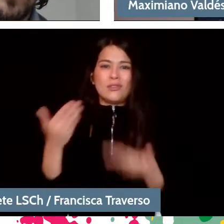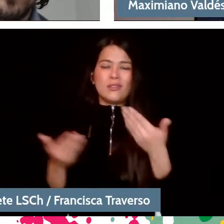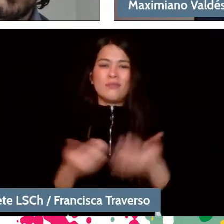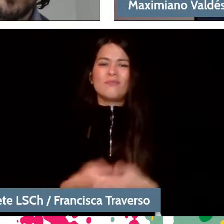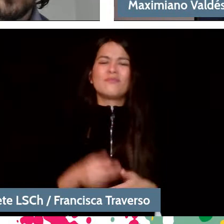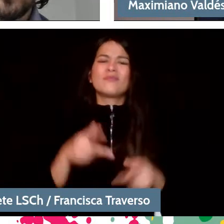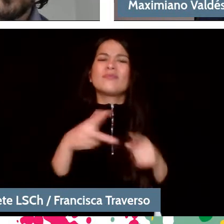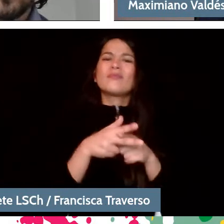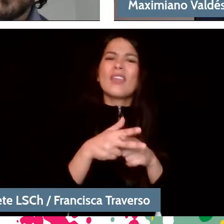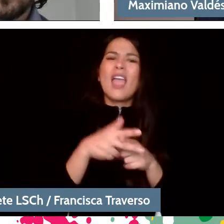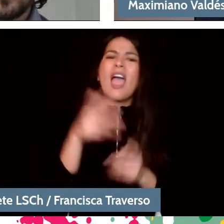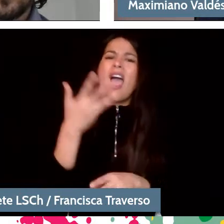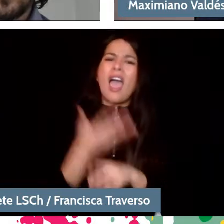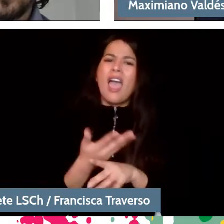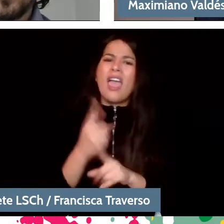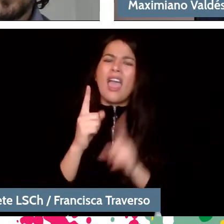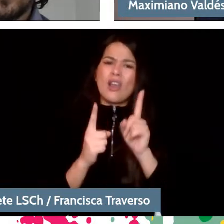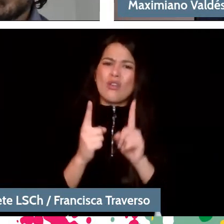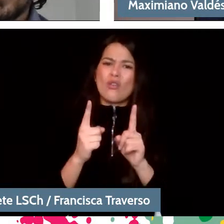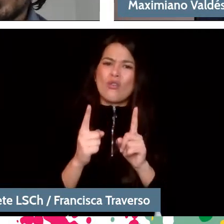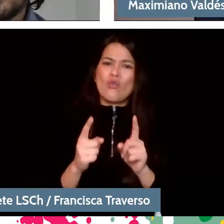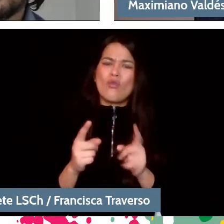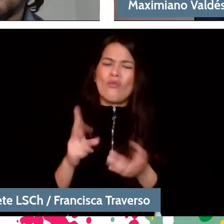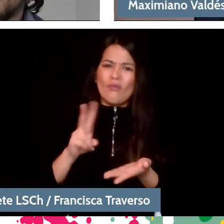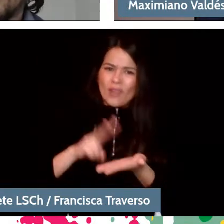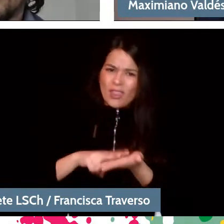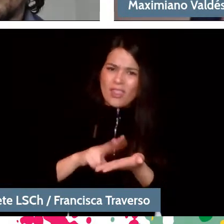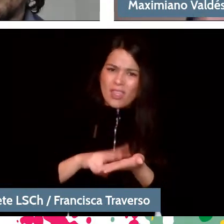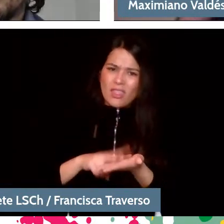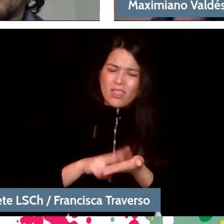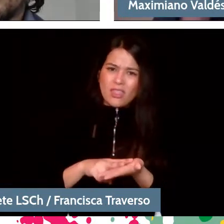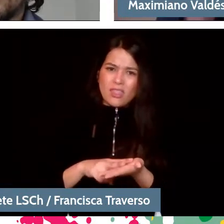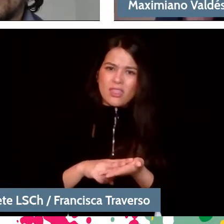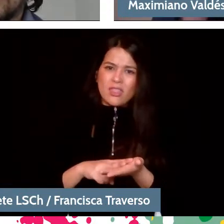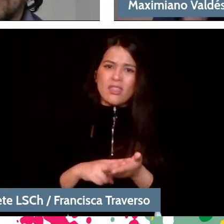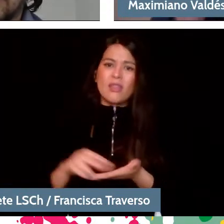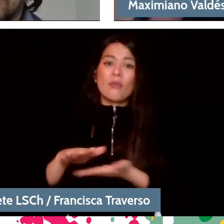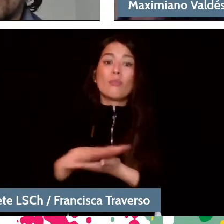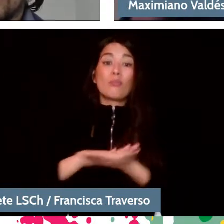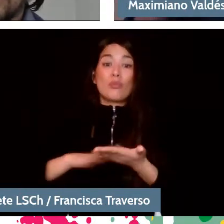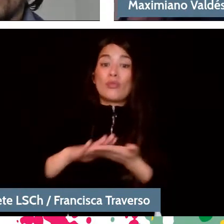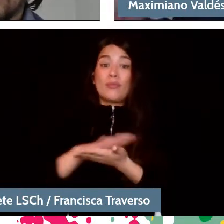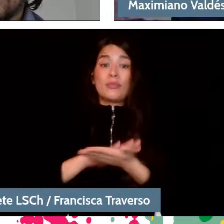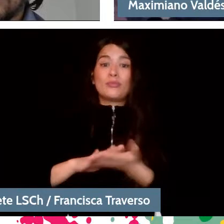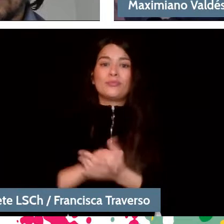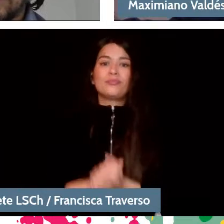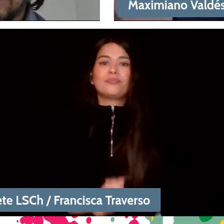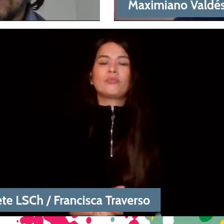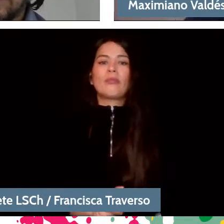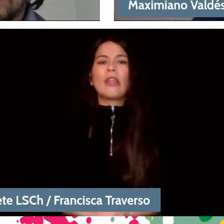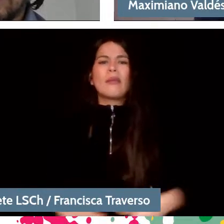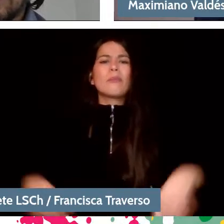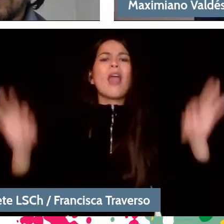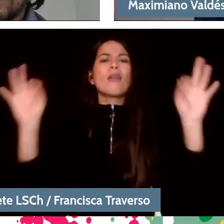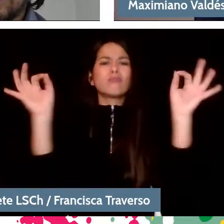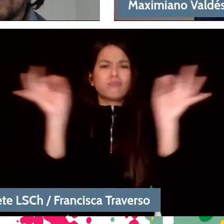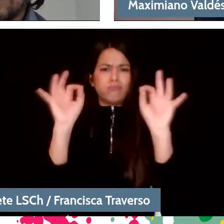It is perfectly true that, for example, to explain the phenomenon that I experience every day.